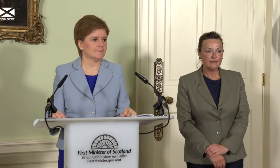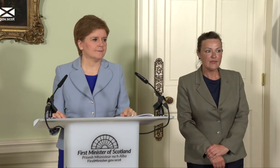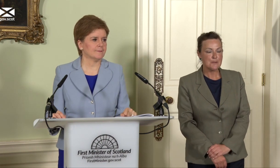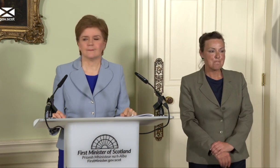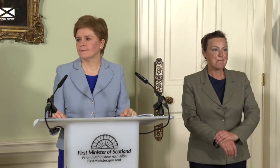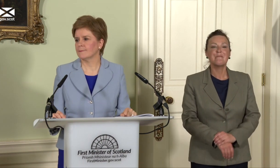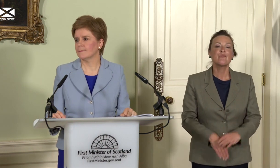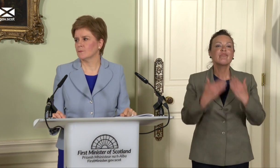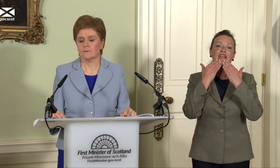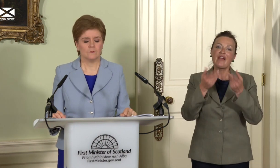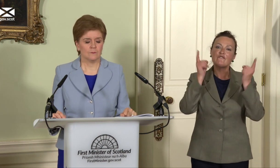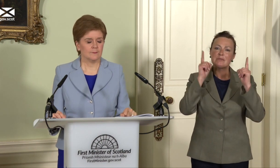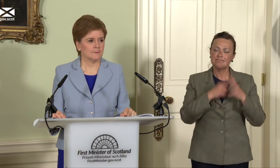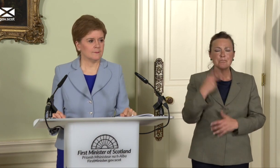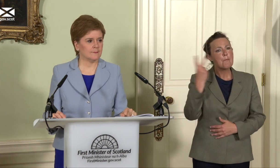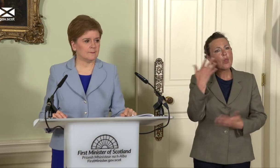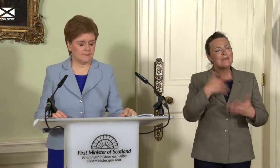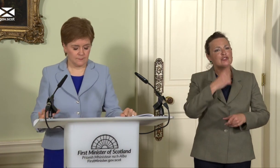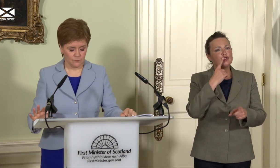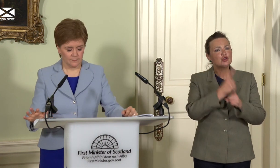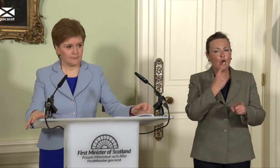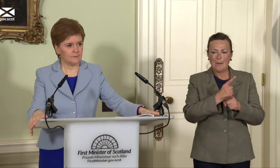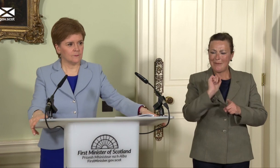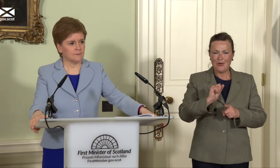Thank you very much. Both of you talked about character and behaviour in office -